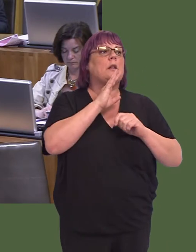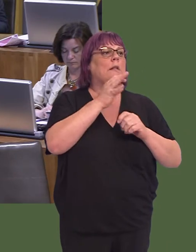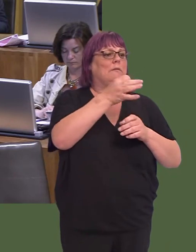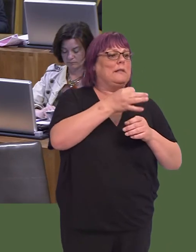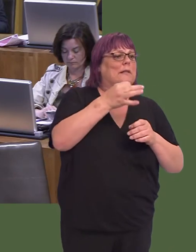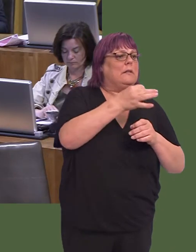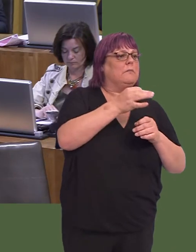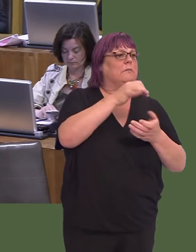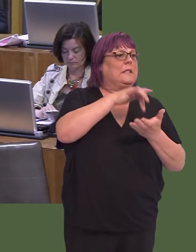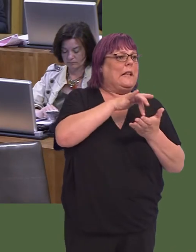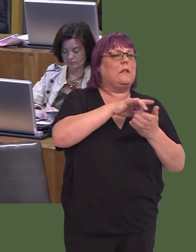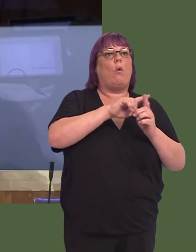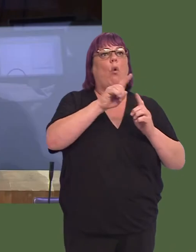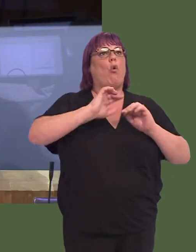in Wales, urban or rural.